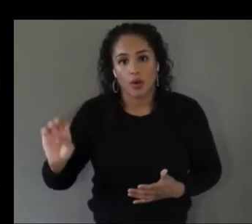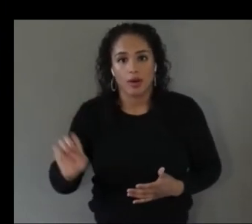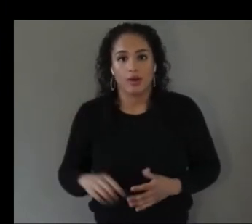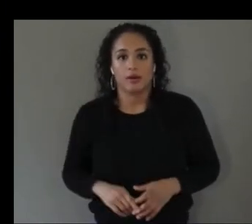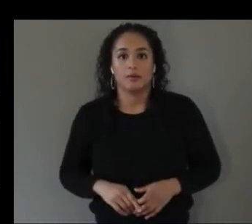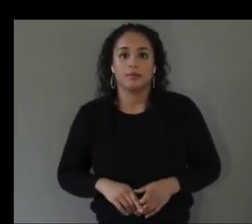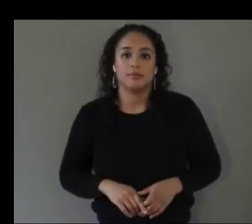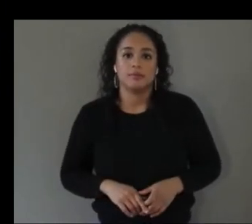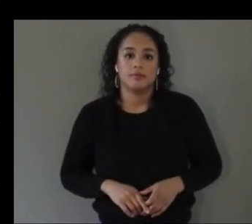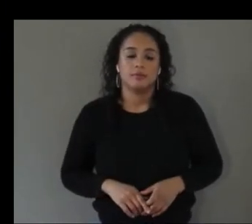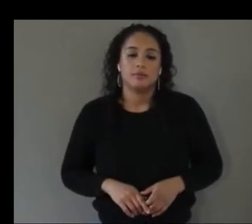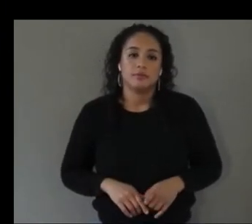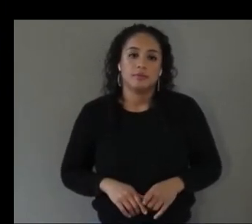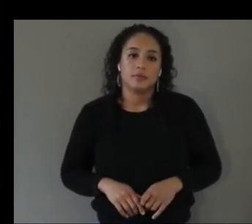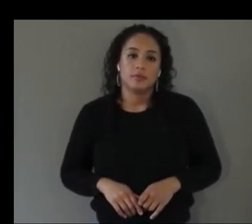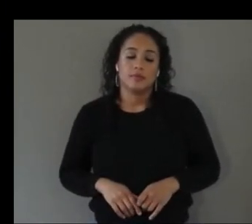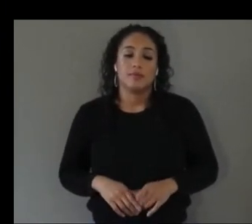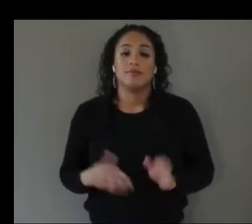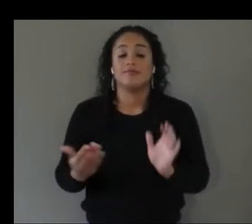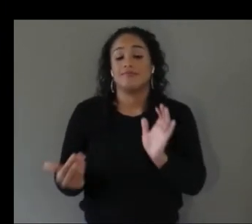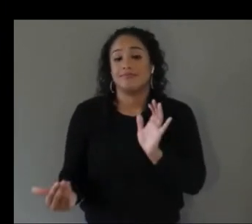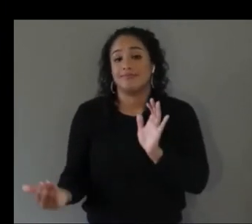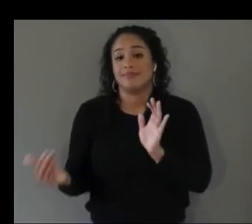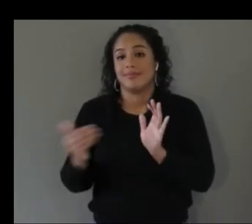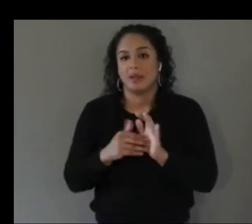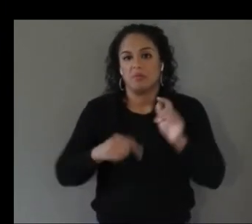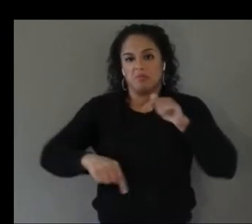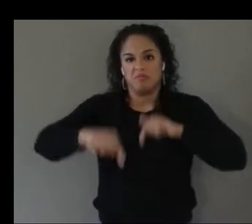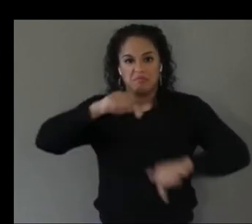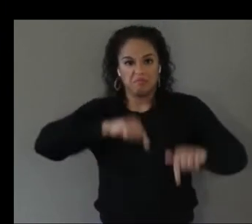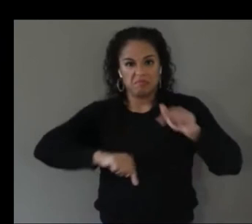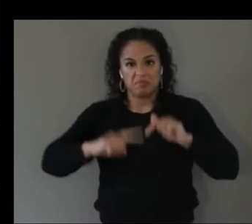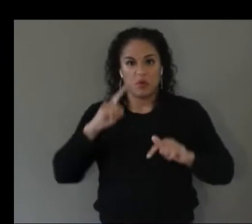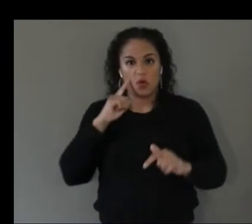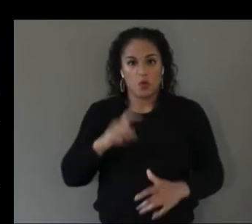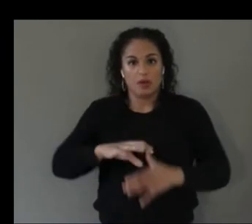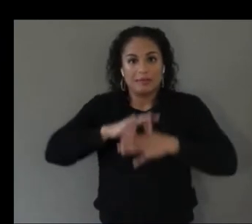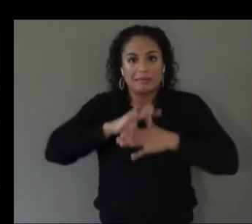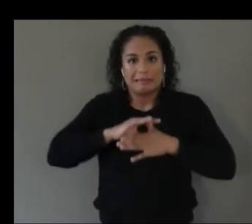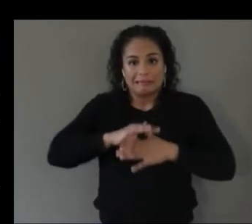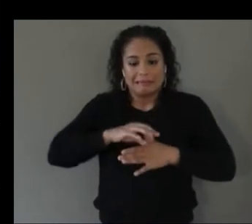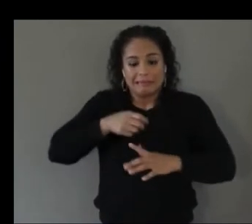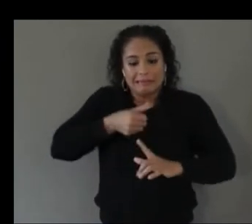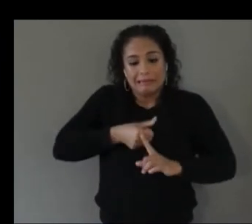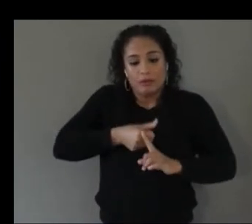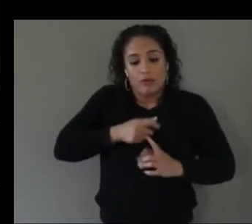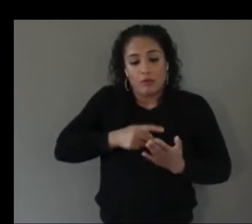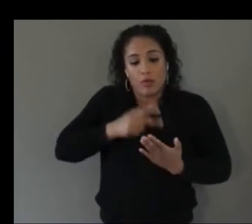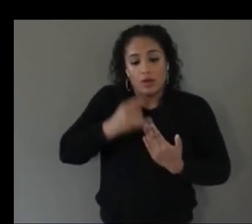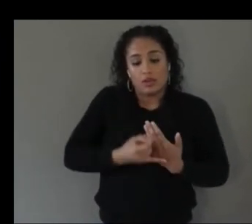actual substance of the projects could you talk a little bit about what were some of